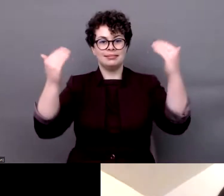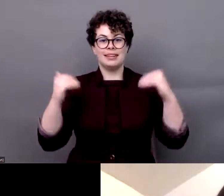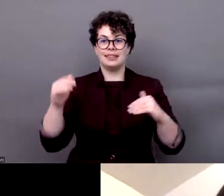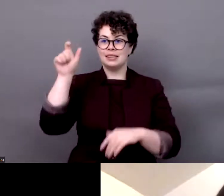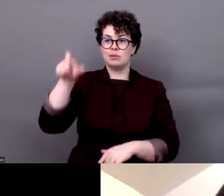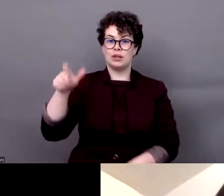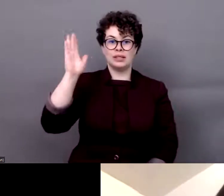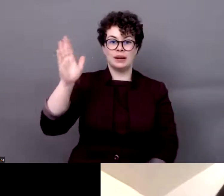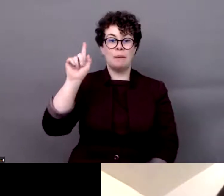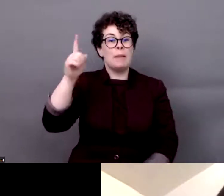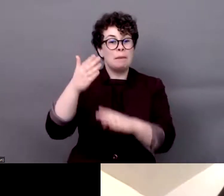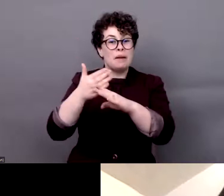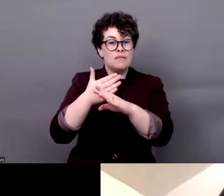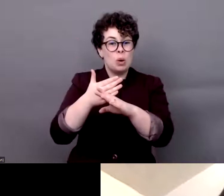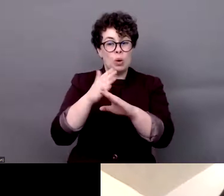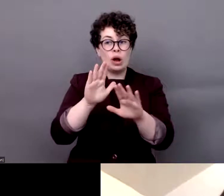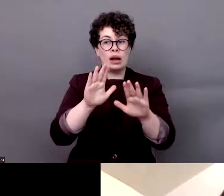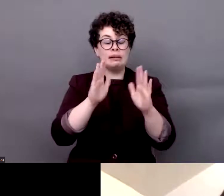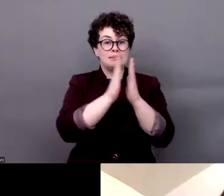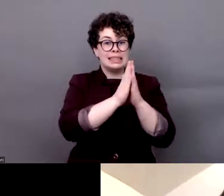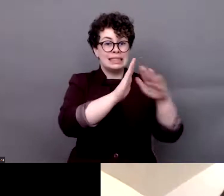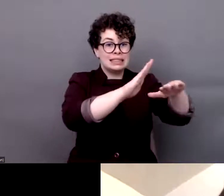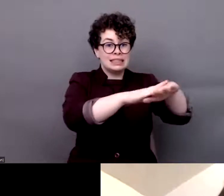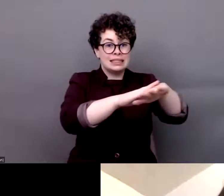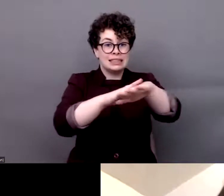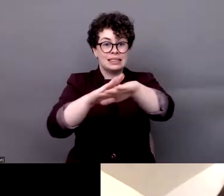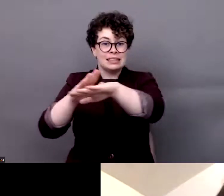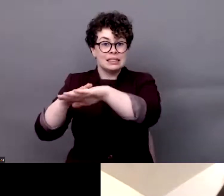to introduce our next speaker. Before I do so I'd like to remind you,